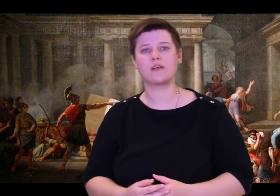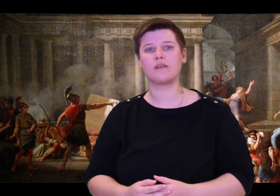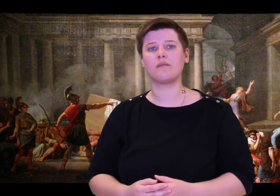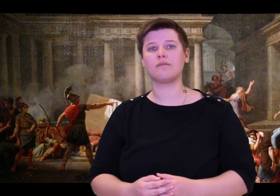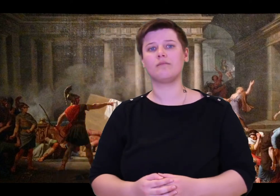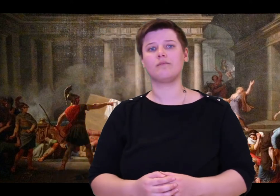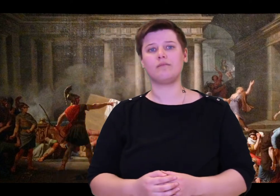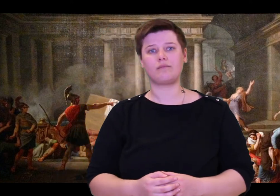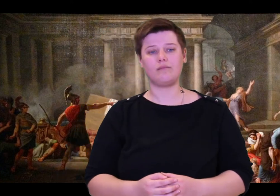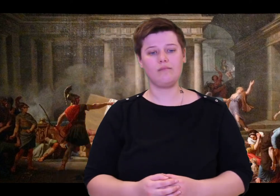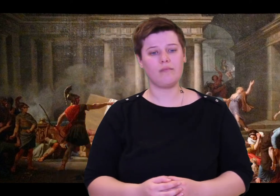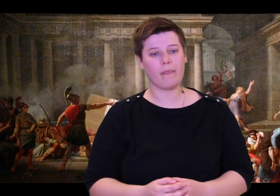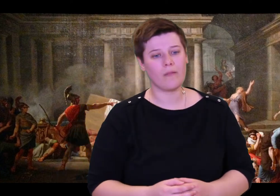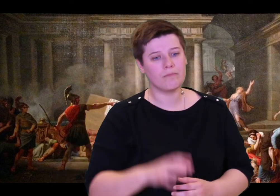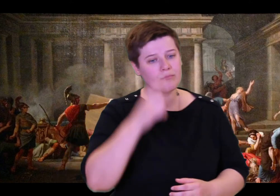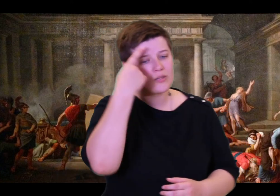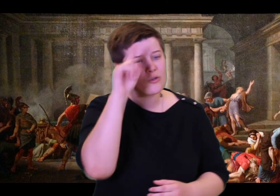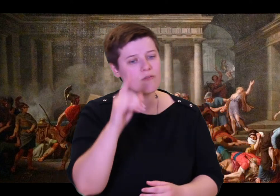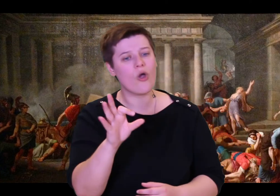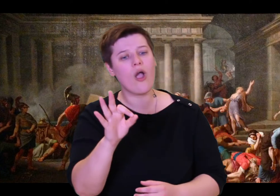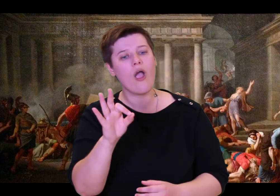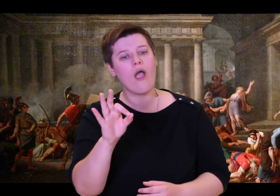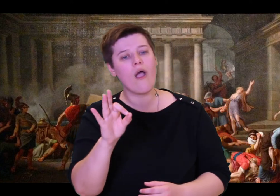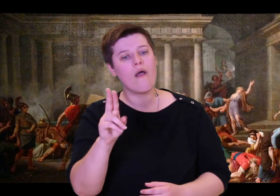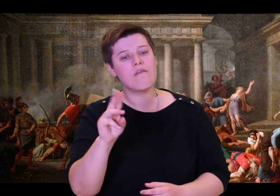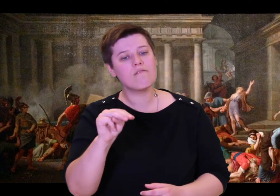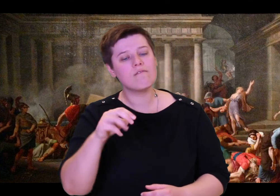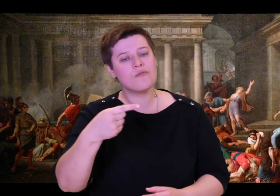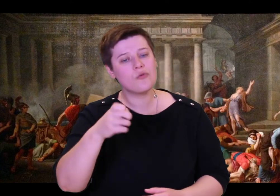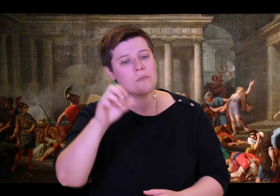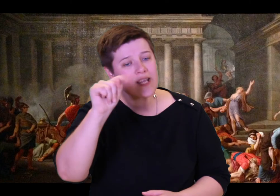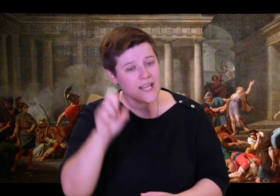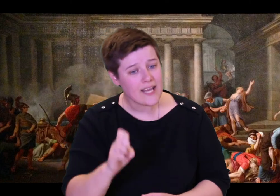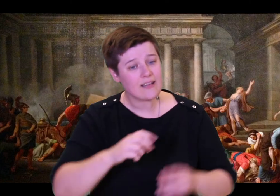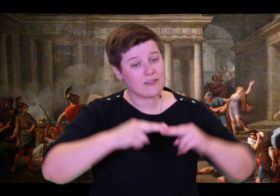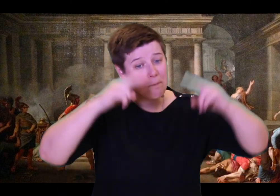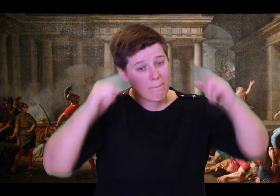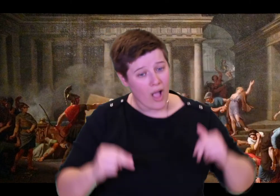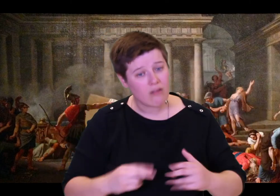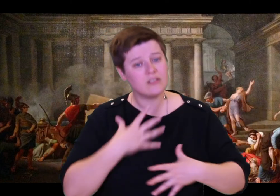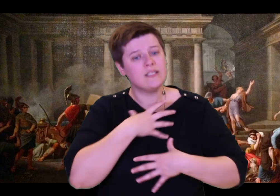the solid floor. You would have been thrilled if you saw him, like a lion,